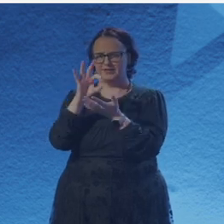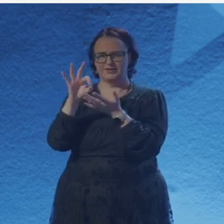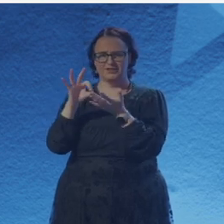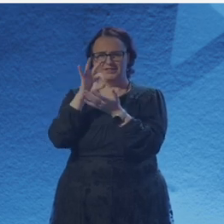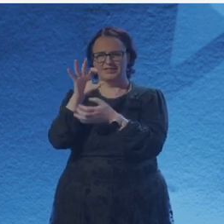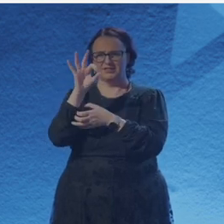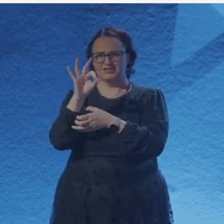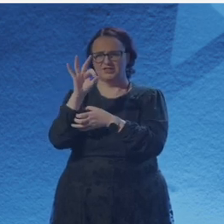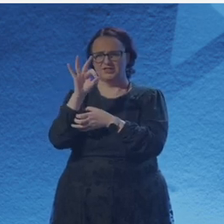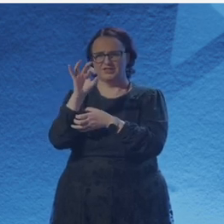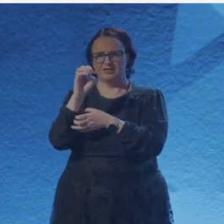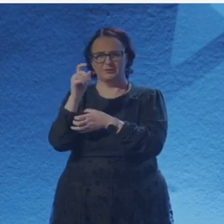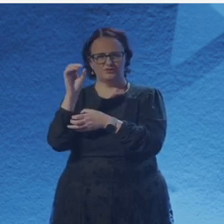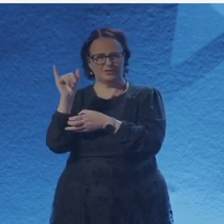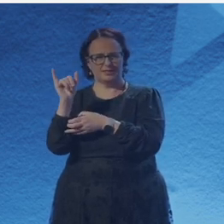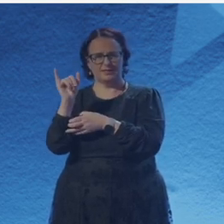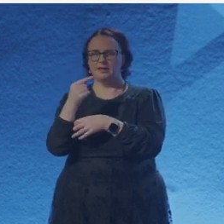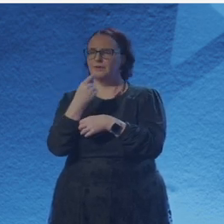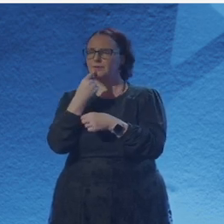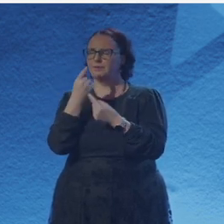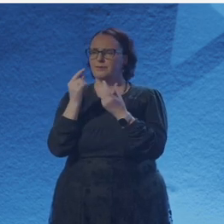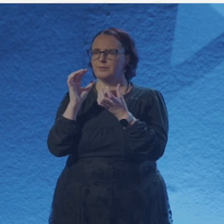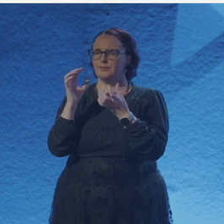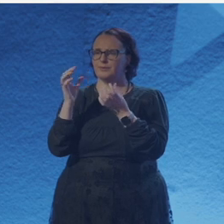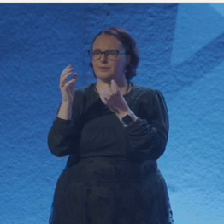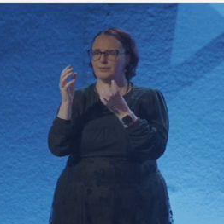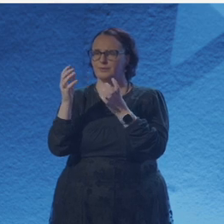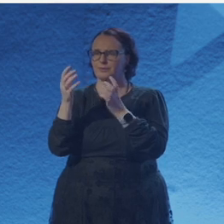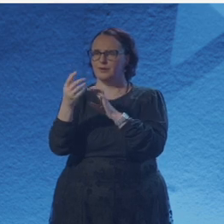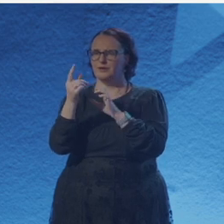Another imagined stroll now in the tesseract.